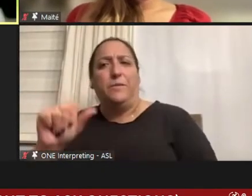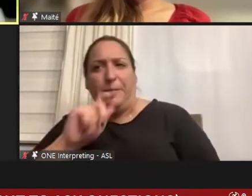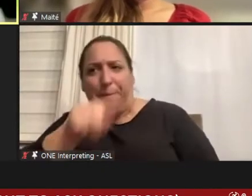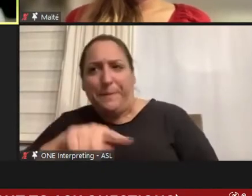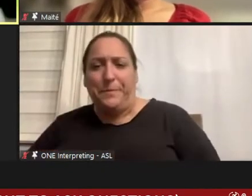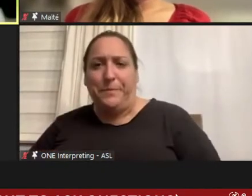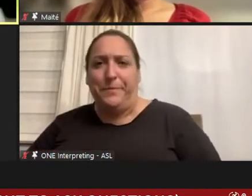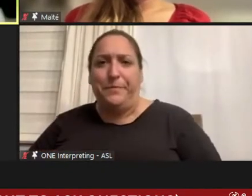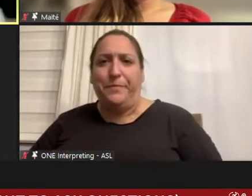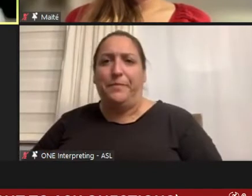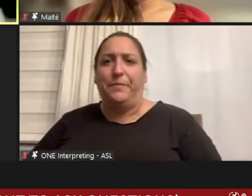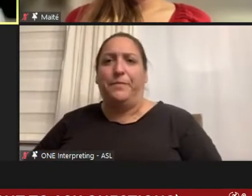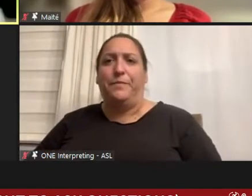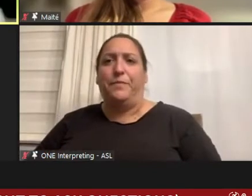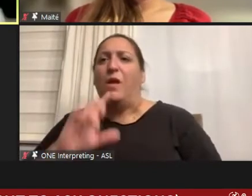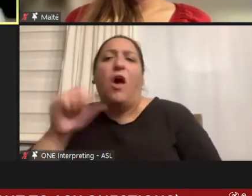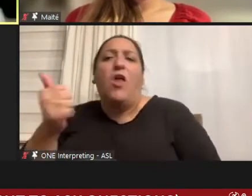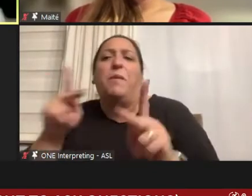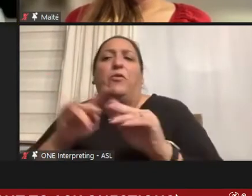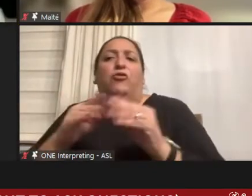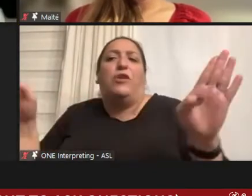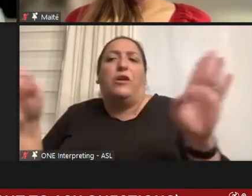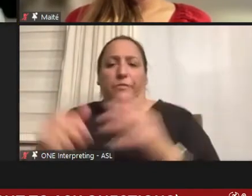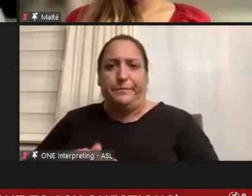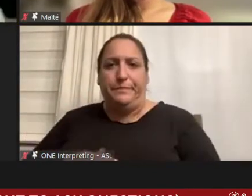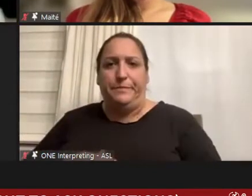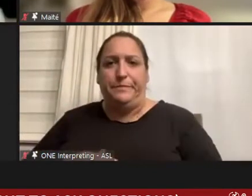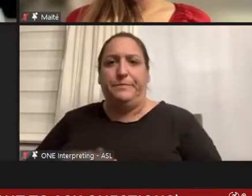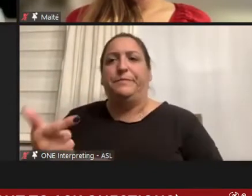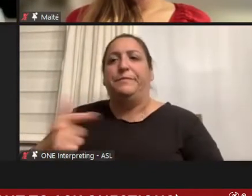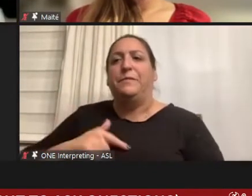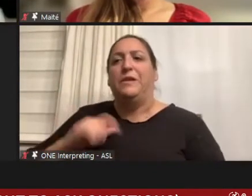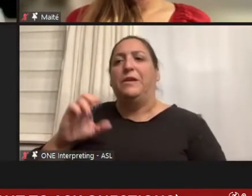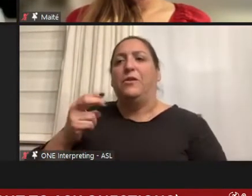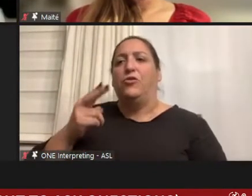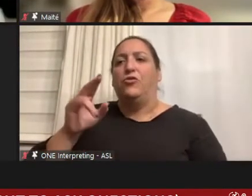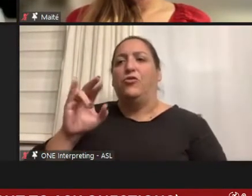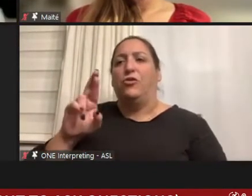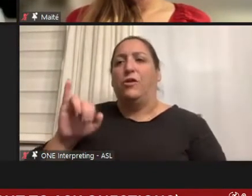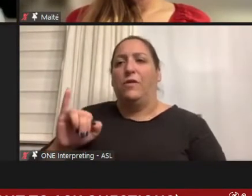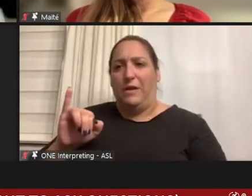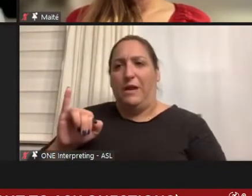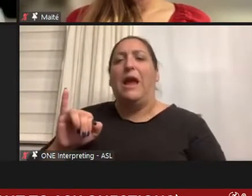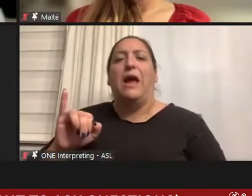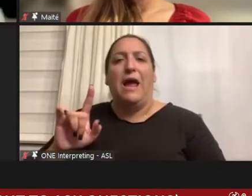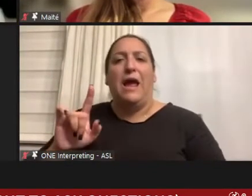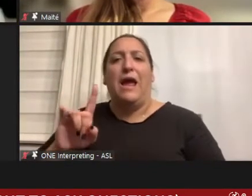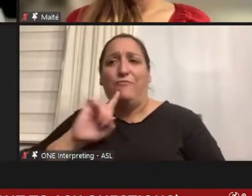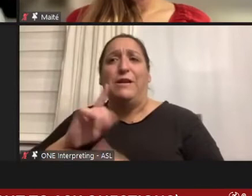Or other people in general. Before I really appreciate your bringing that up, Peter.